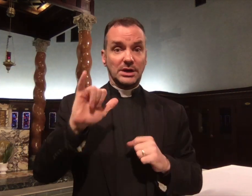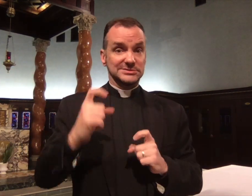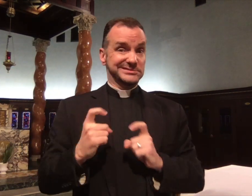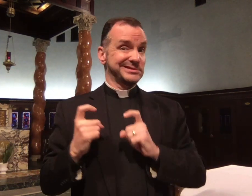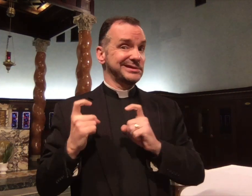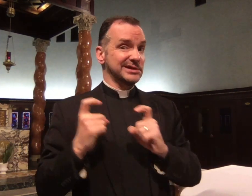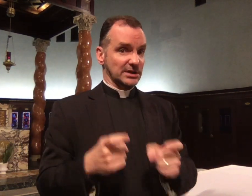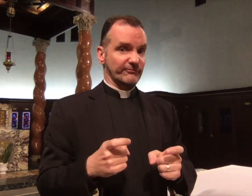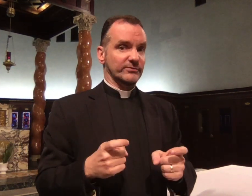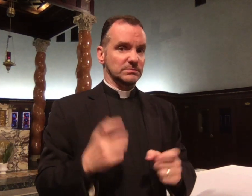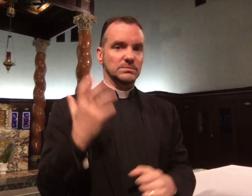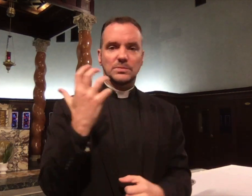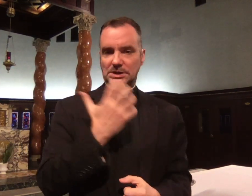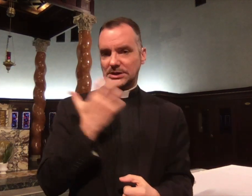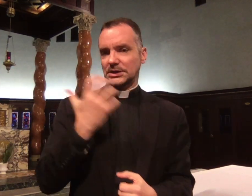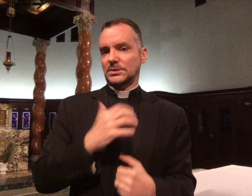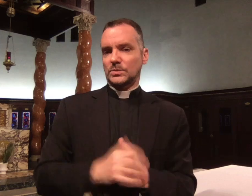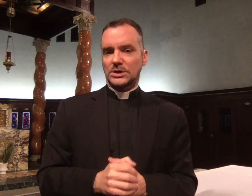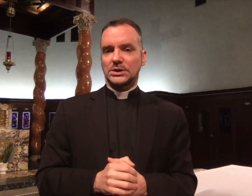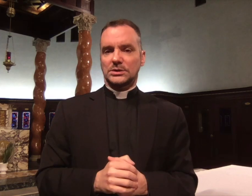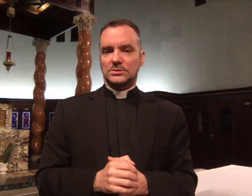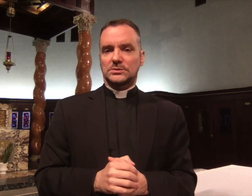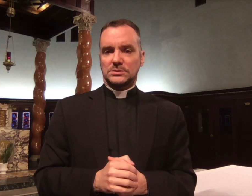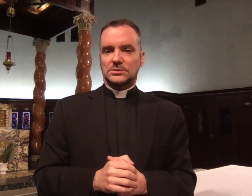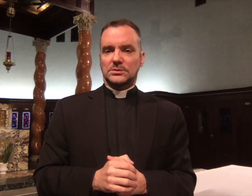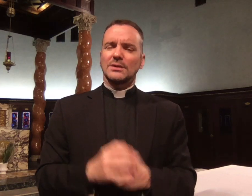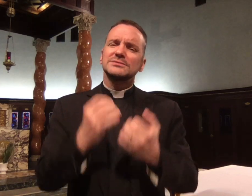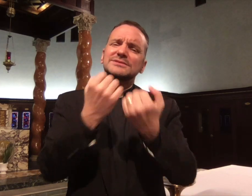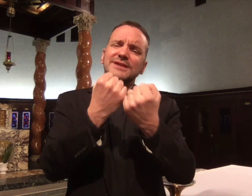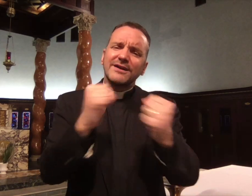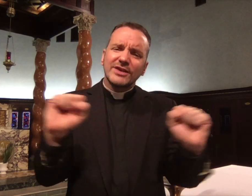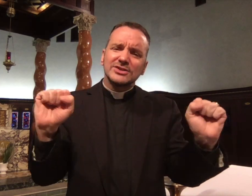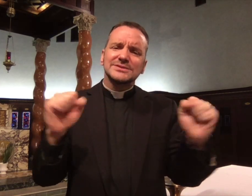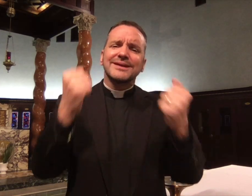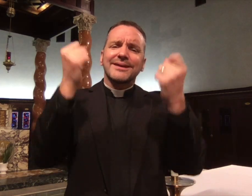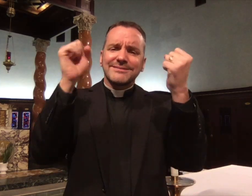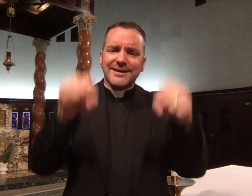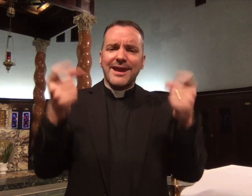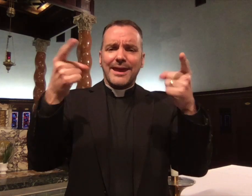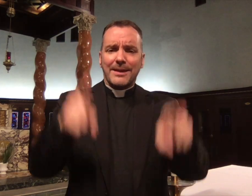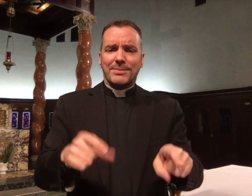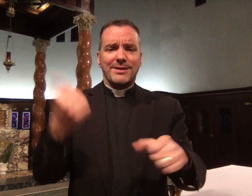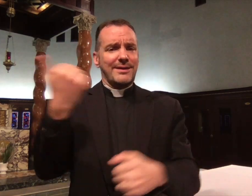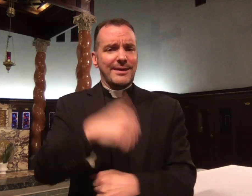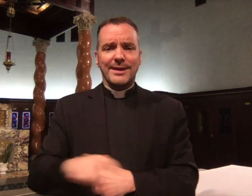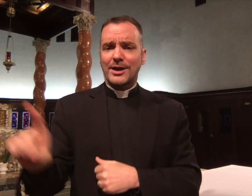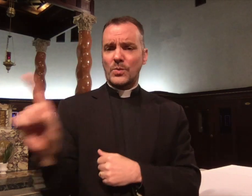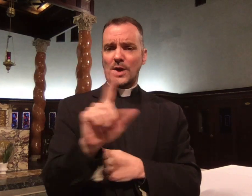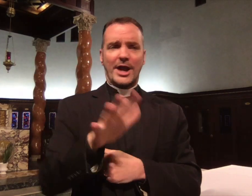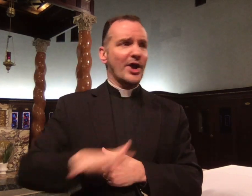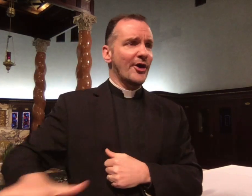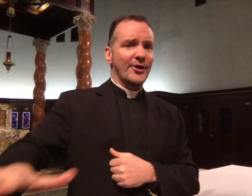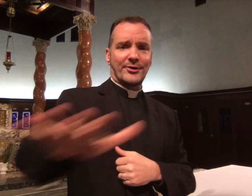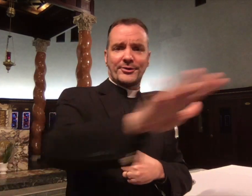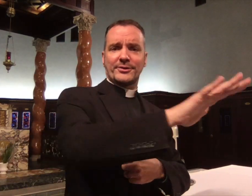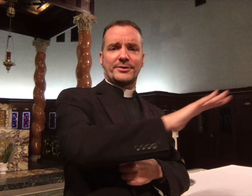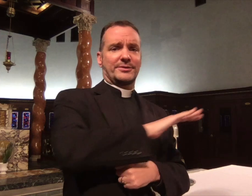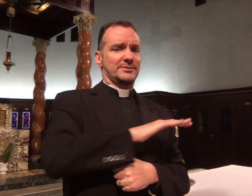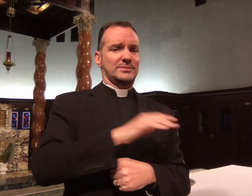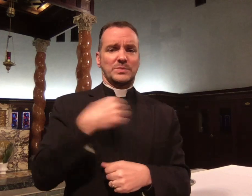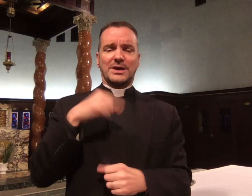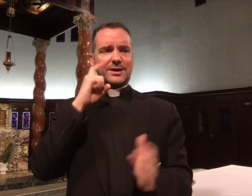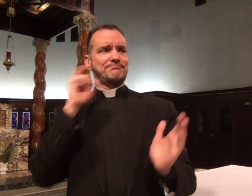That is how he gave us the gift of salvation. That salvation can happen anywhere.